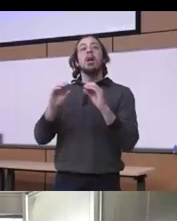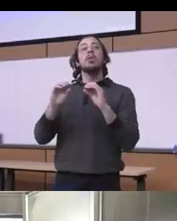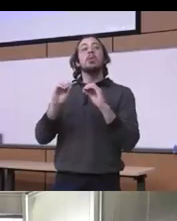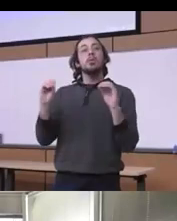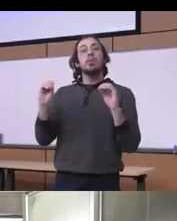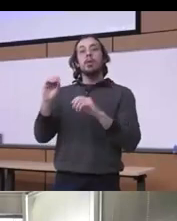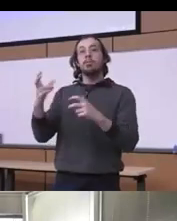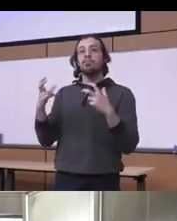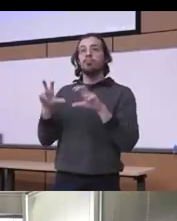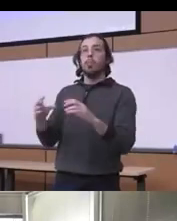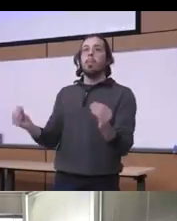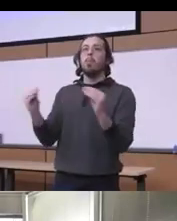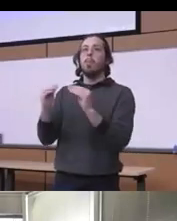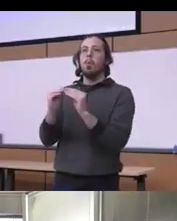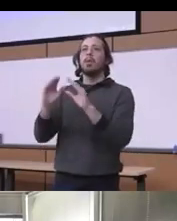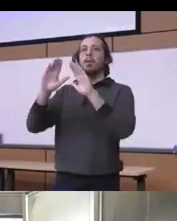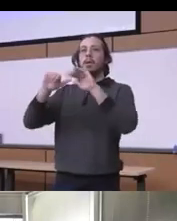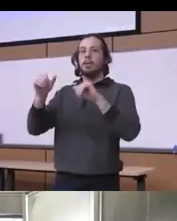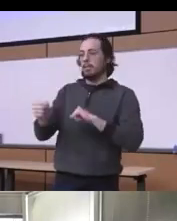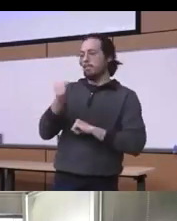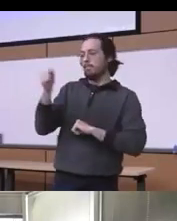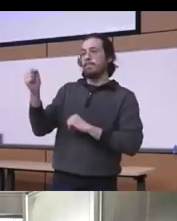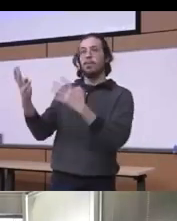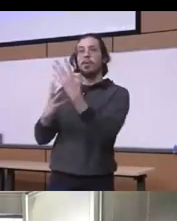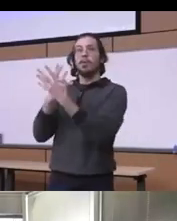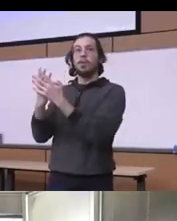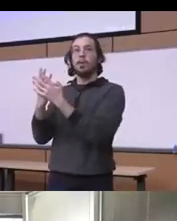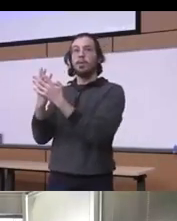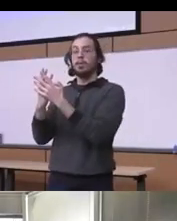incarceration of people of color in the US than the war on drugs and I'll talk about it in a bit